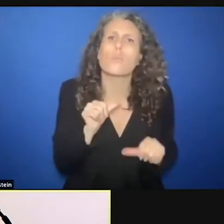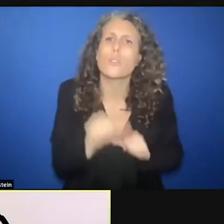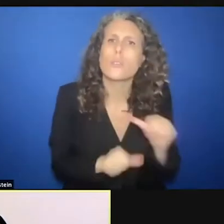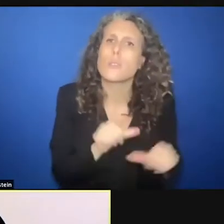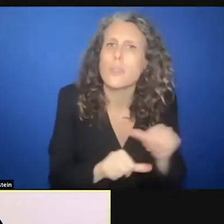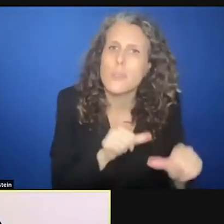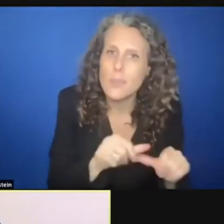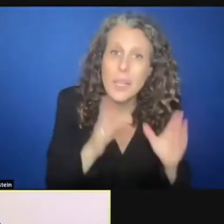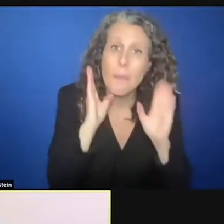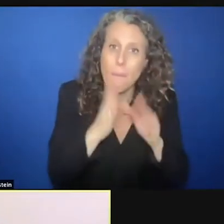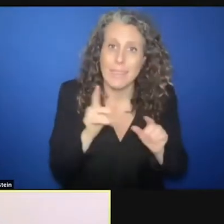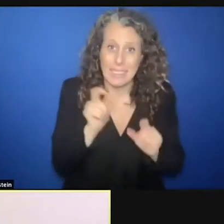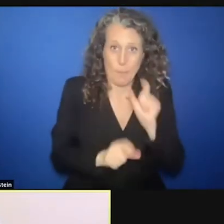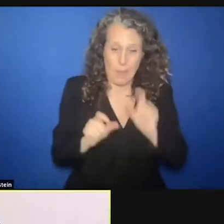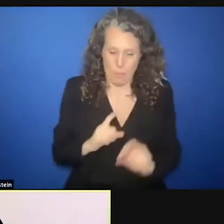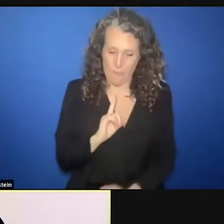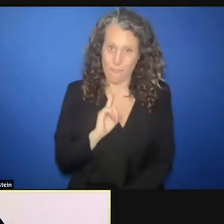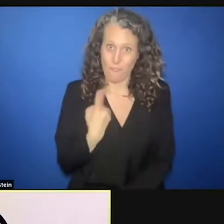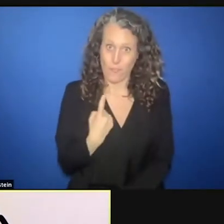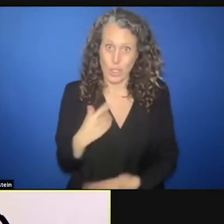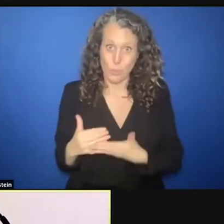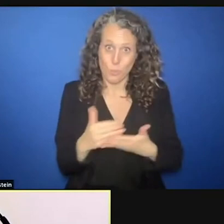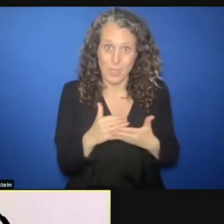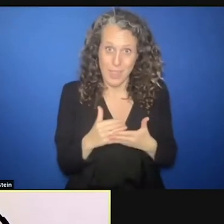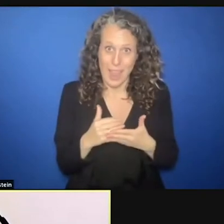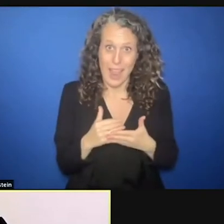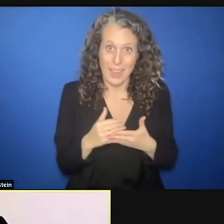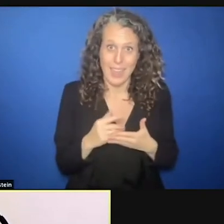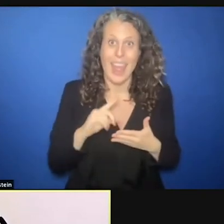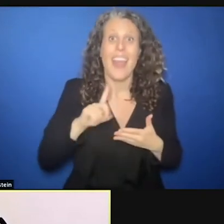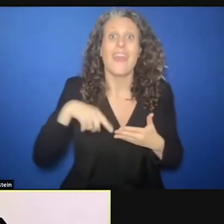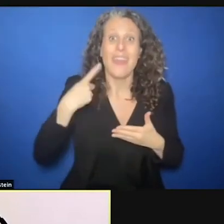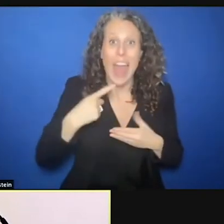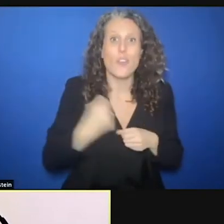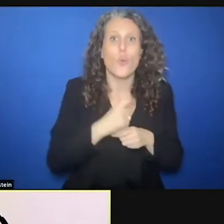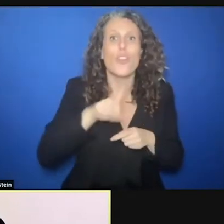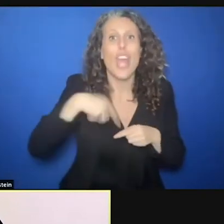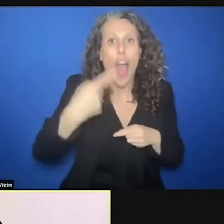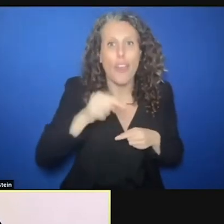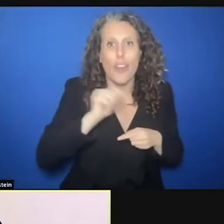people first to be able to do those other things people talked about, whether it is peace and